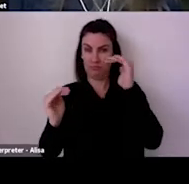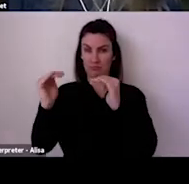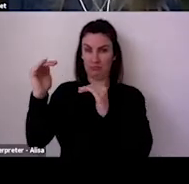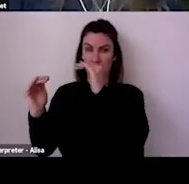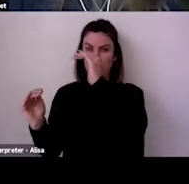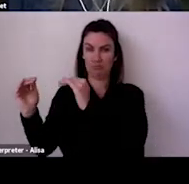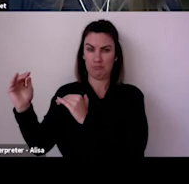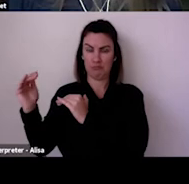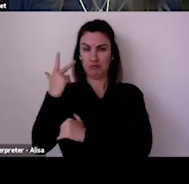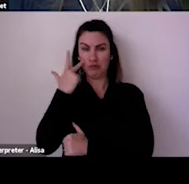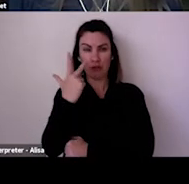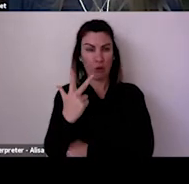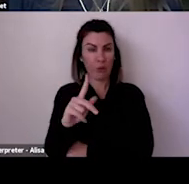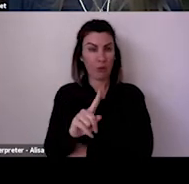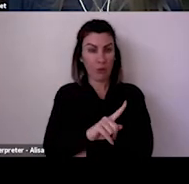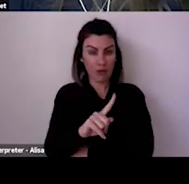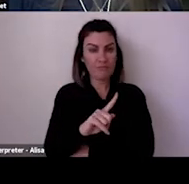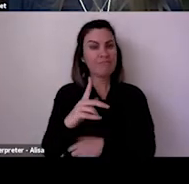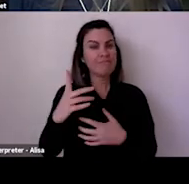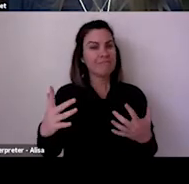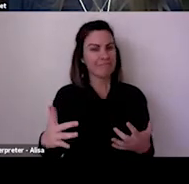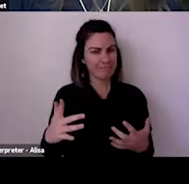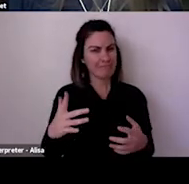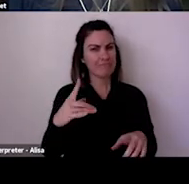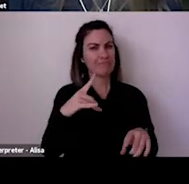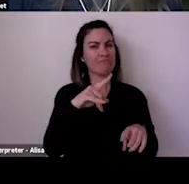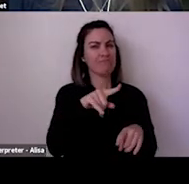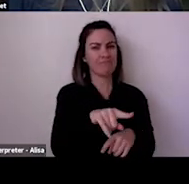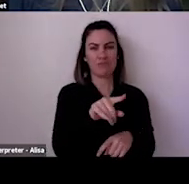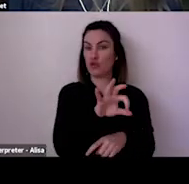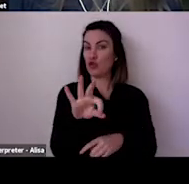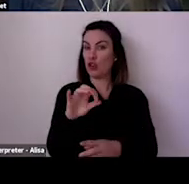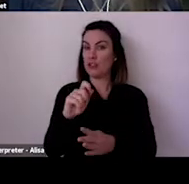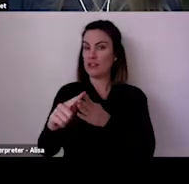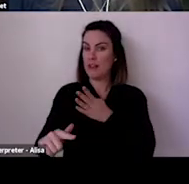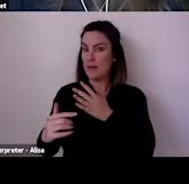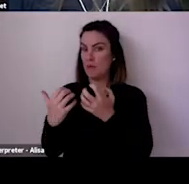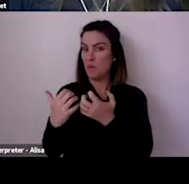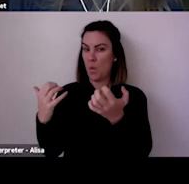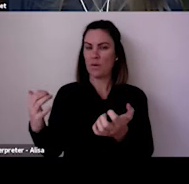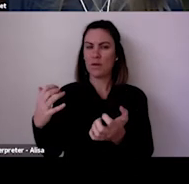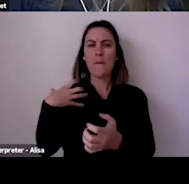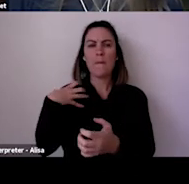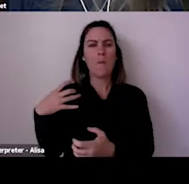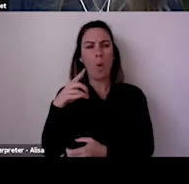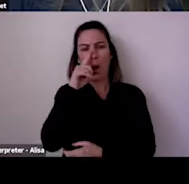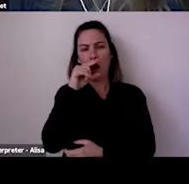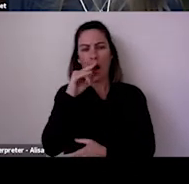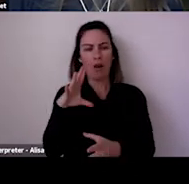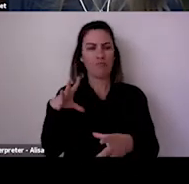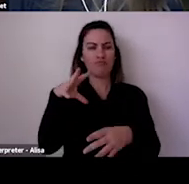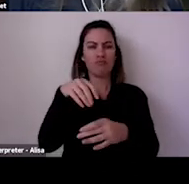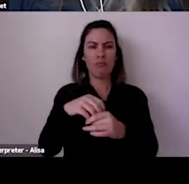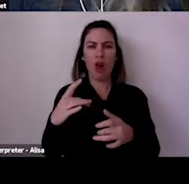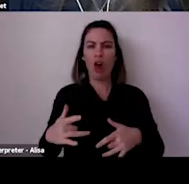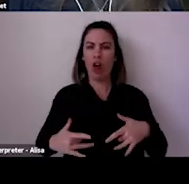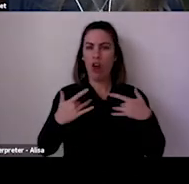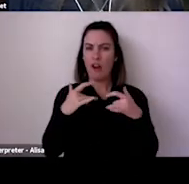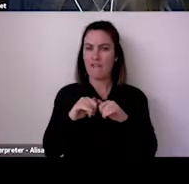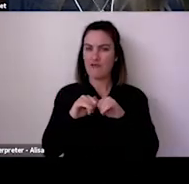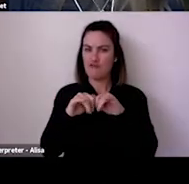not be left to consultants or even academic you know, it should be a matter of policy,